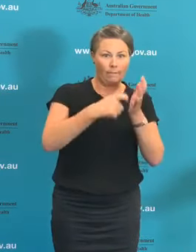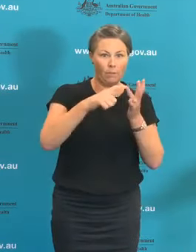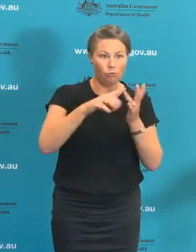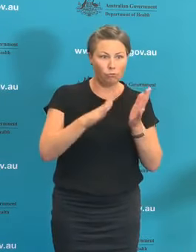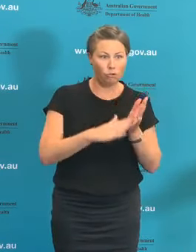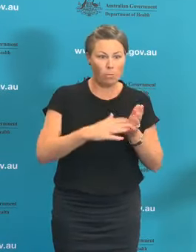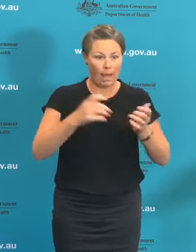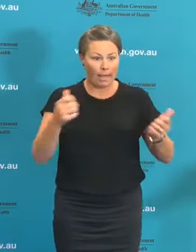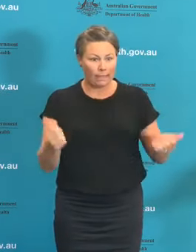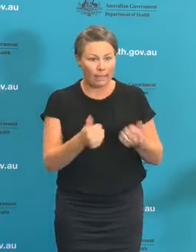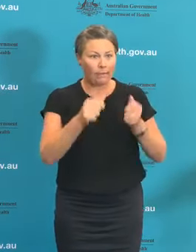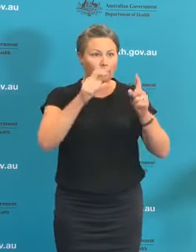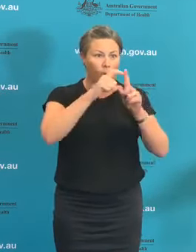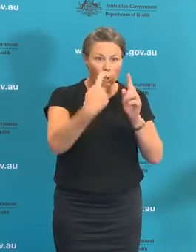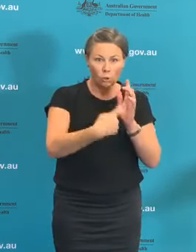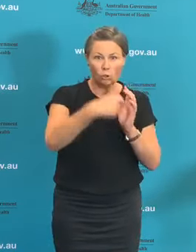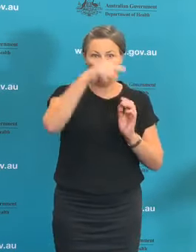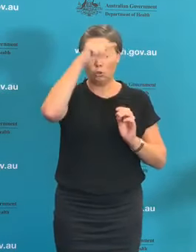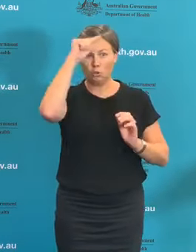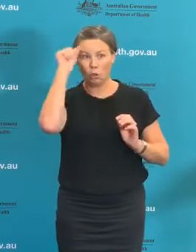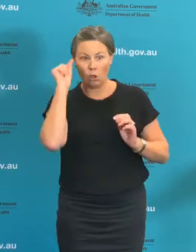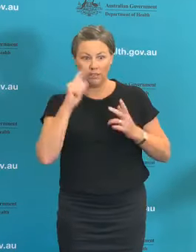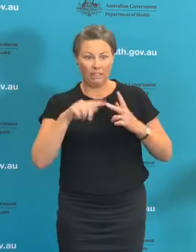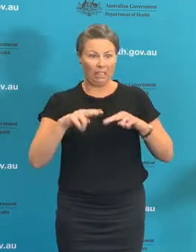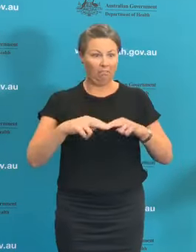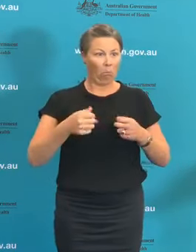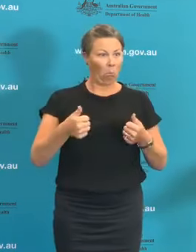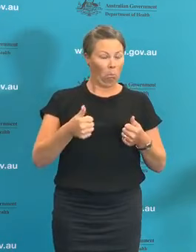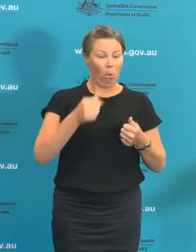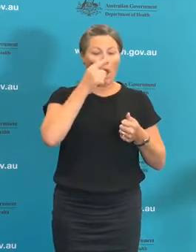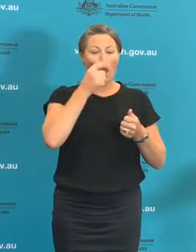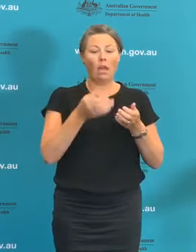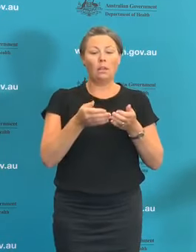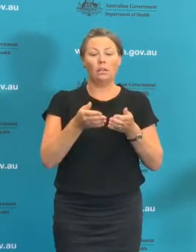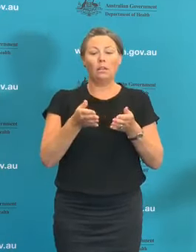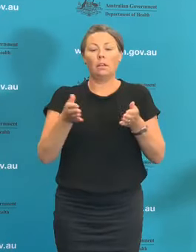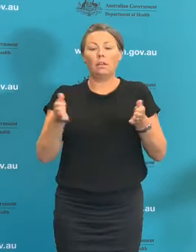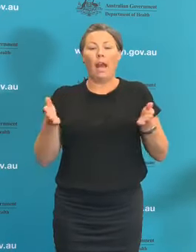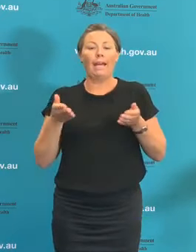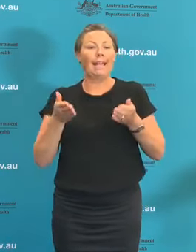some level of elective surgery procedures. And we're going to be